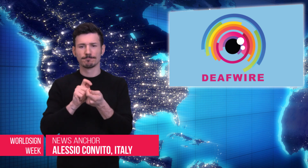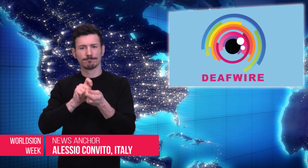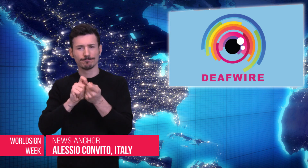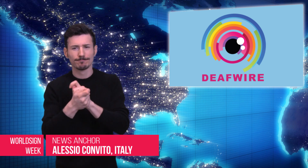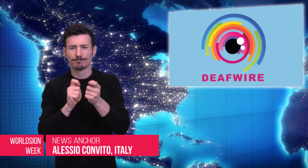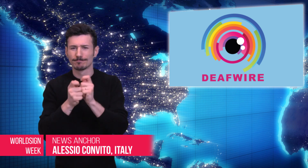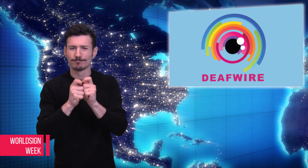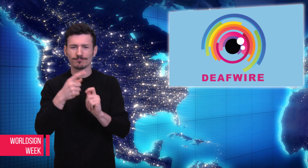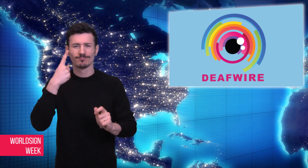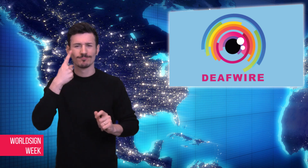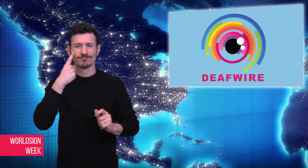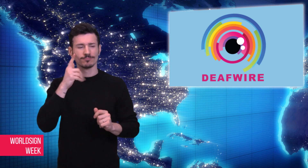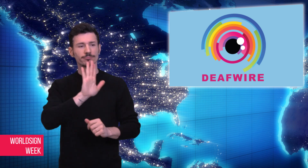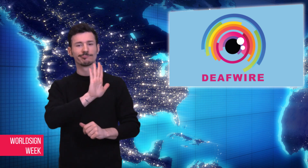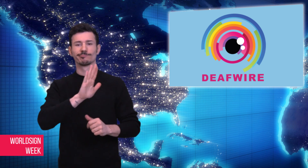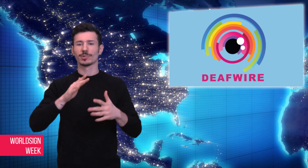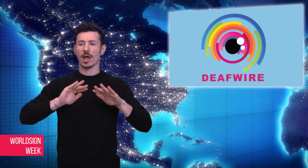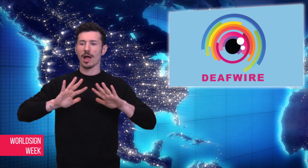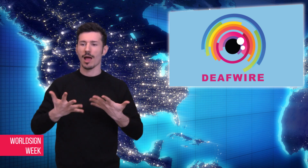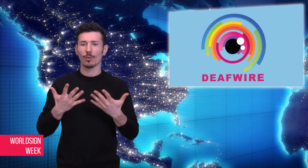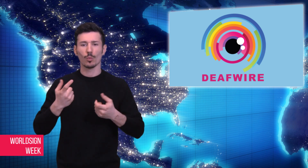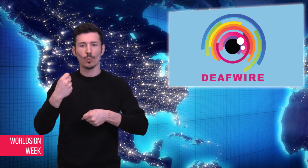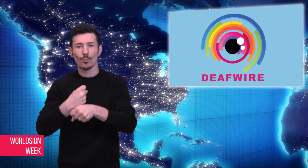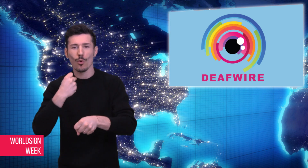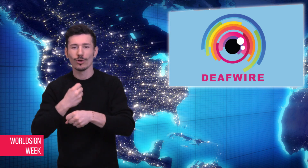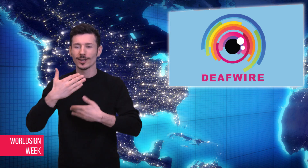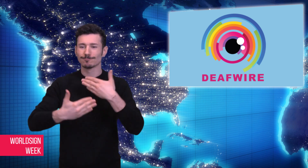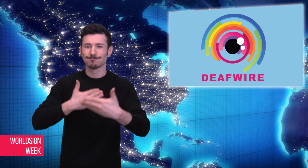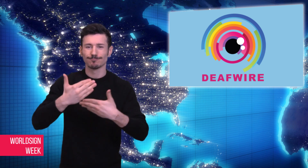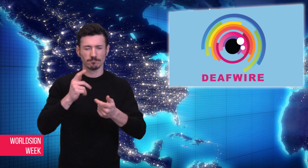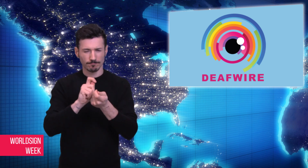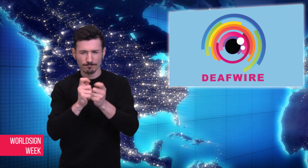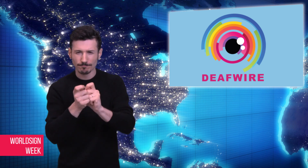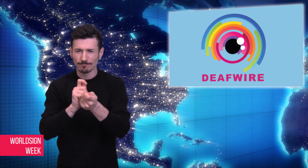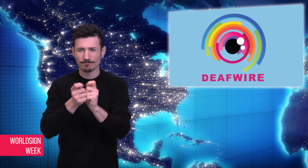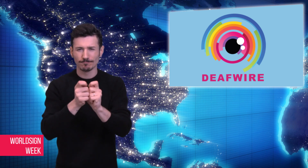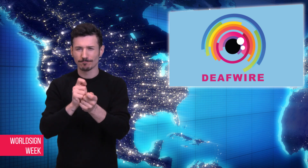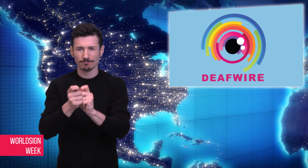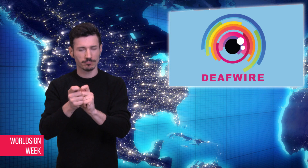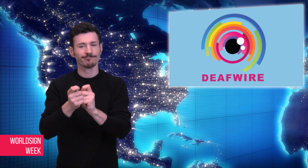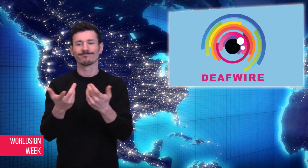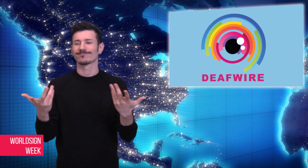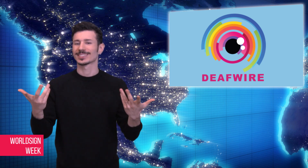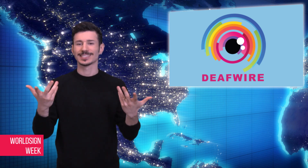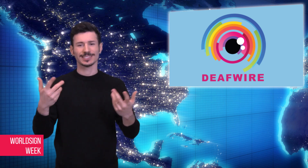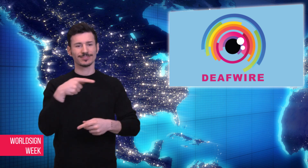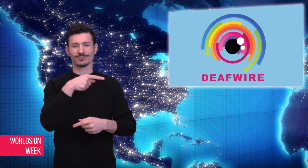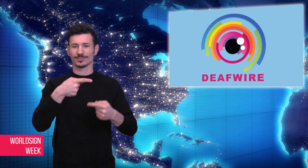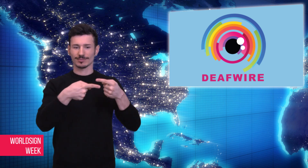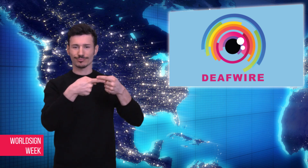due to problems with their budget. The organization tried